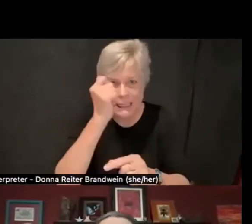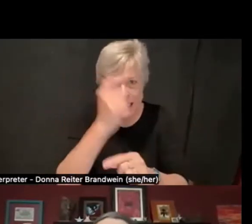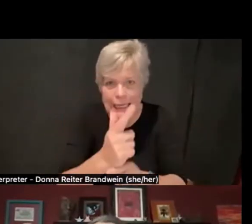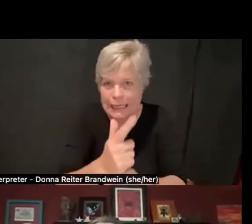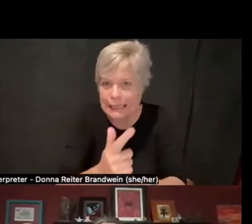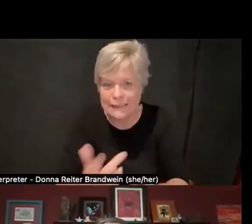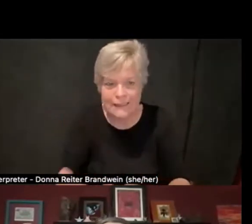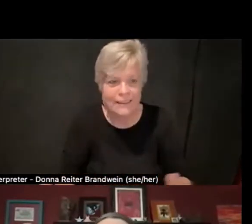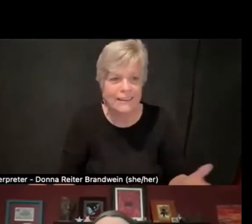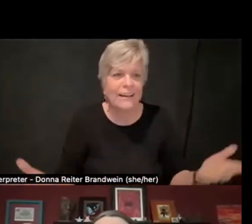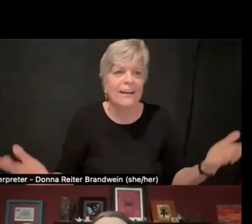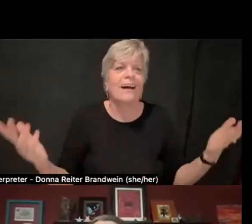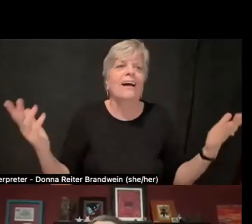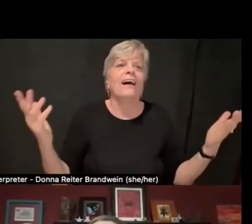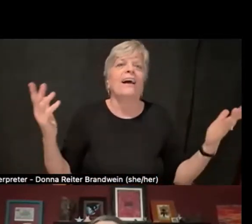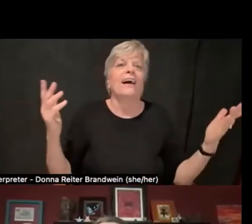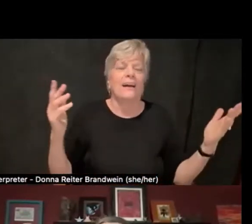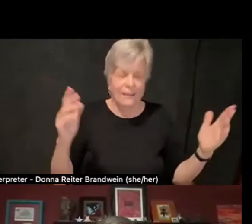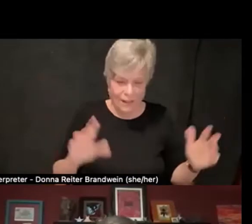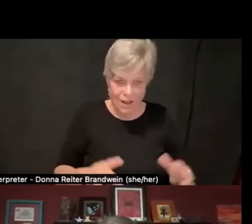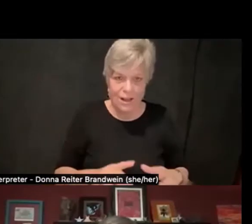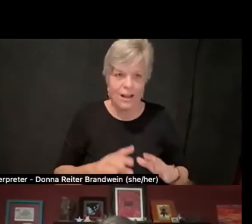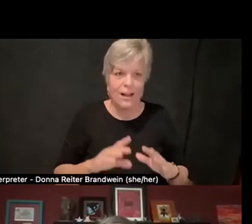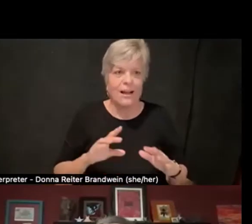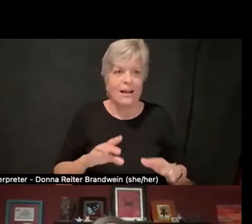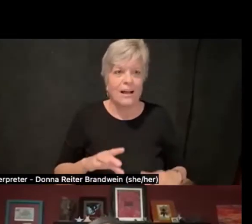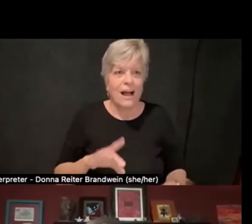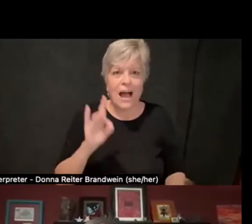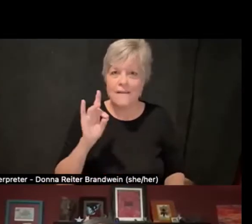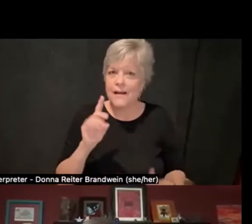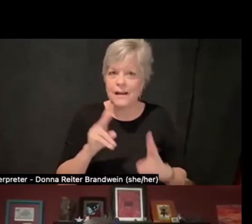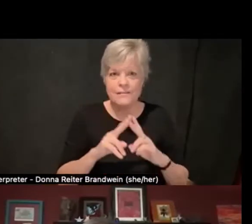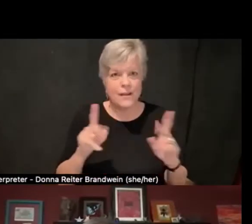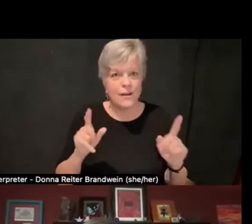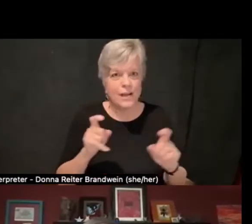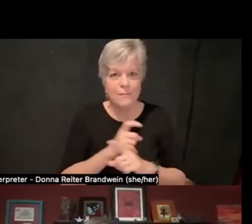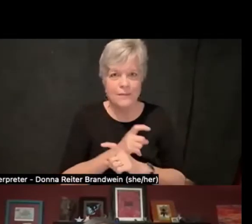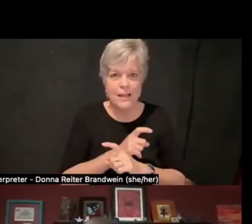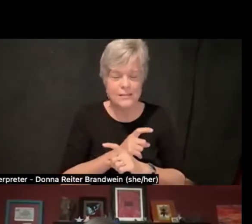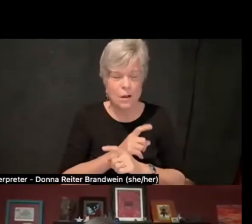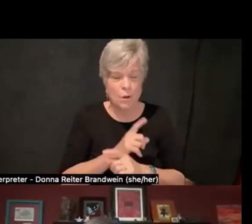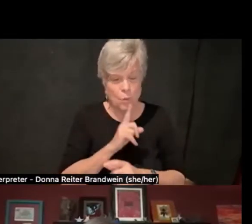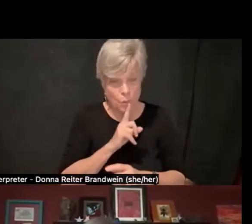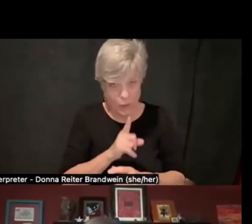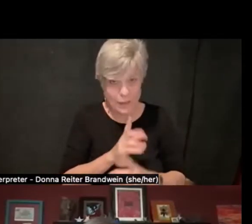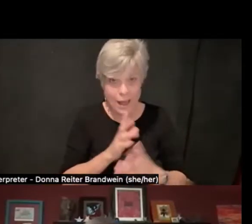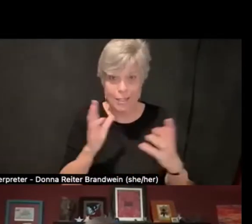And I found this extremely complex and meaningful because over the years,